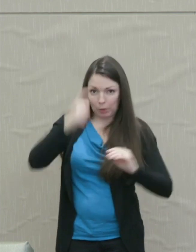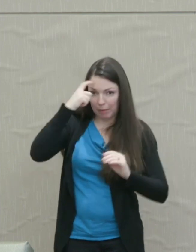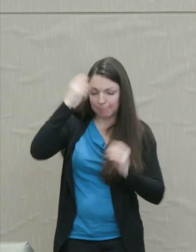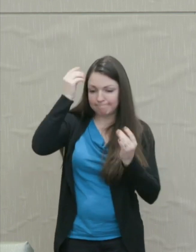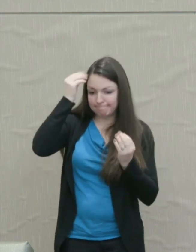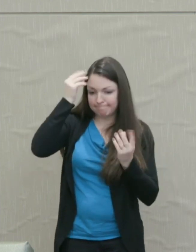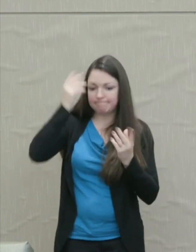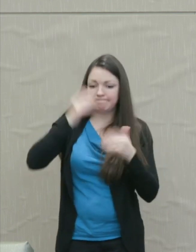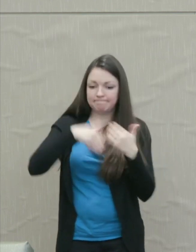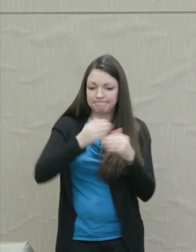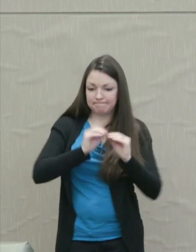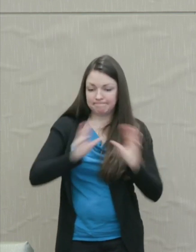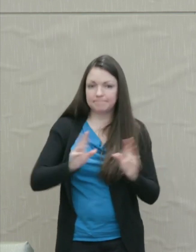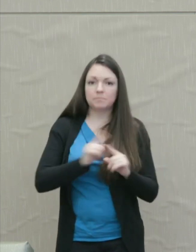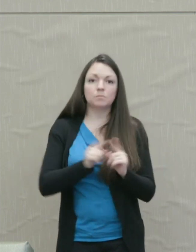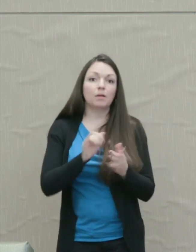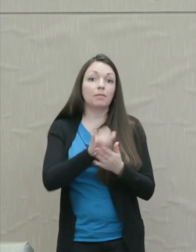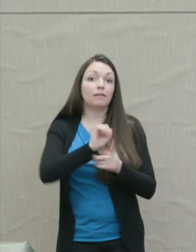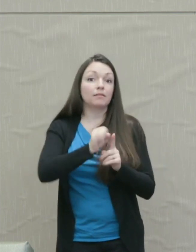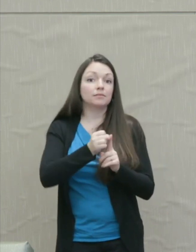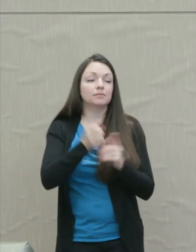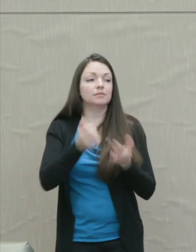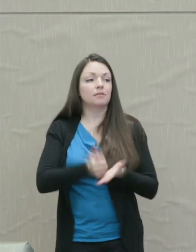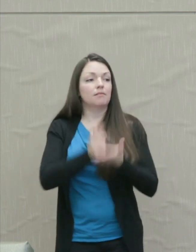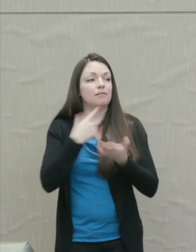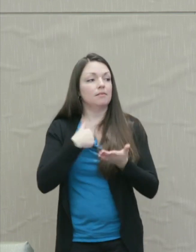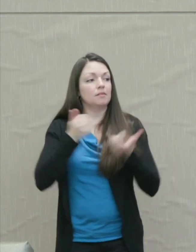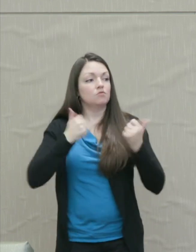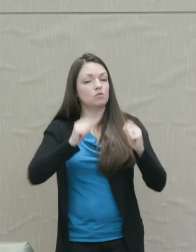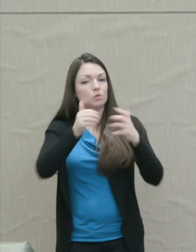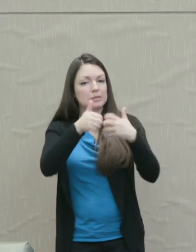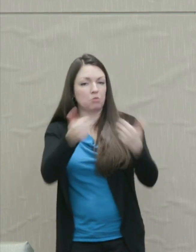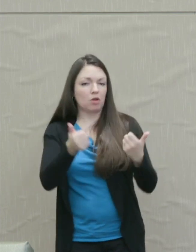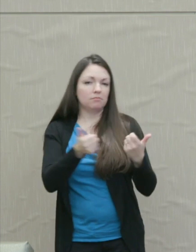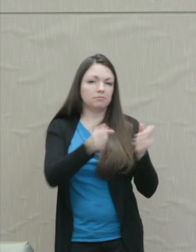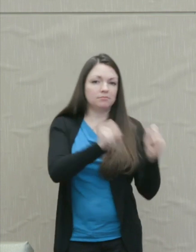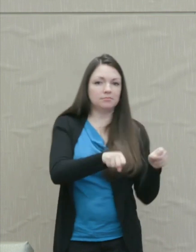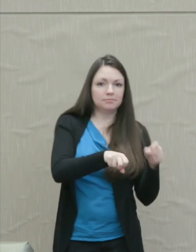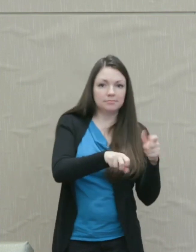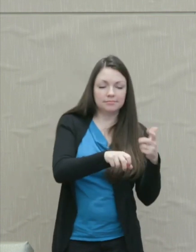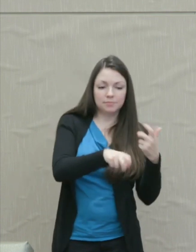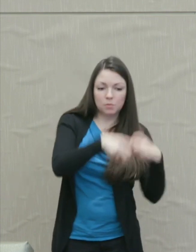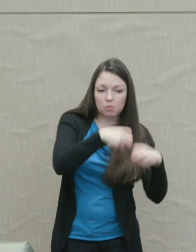In this case helping us to separate the potentially problematic aspects of anger from the parts